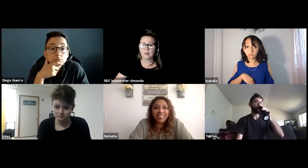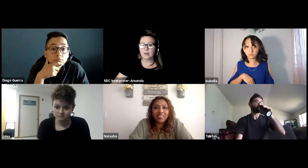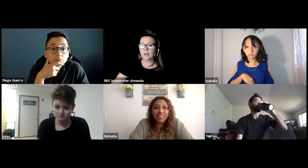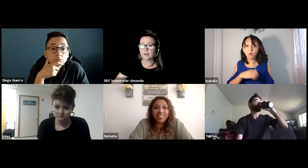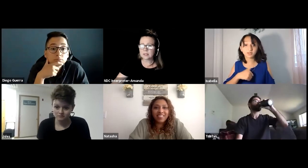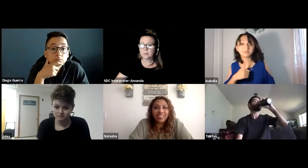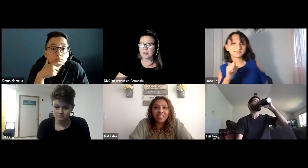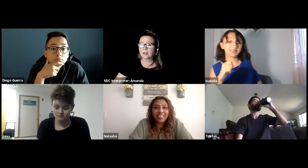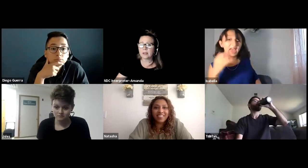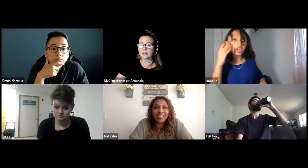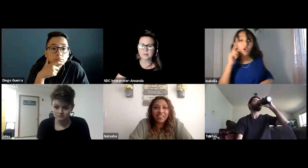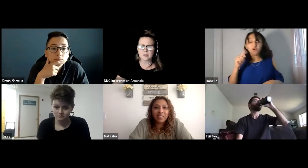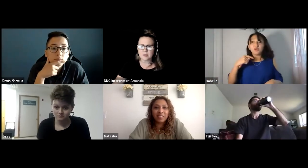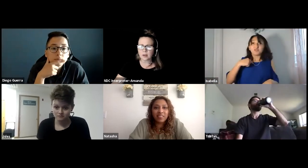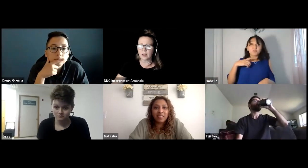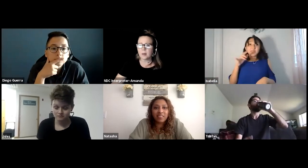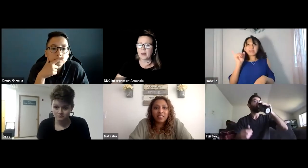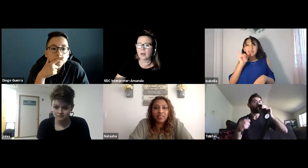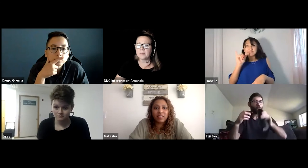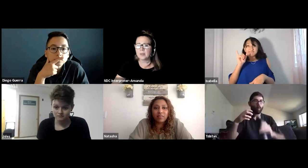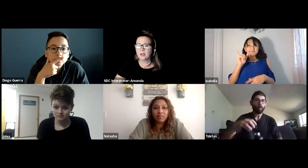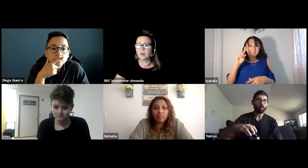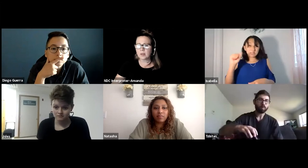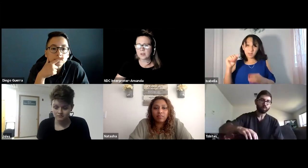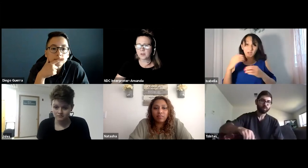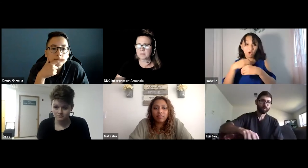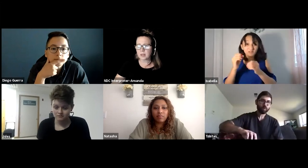This is Isabella again. Sorry. But I think for me,